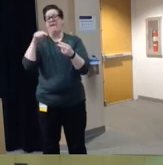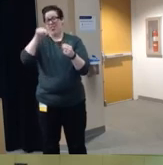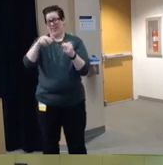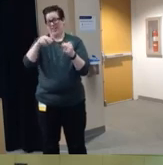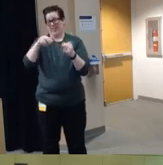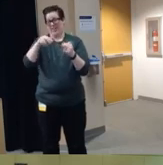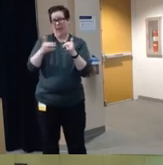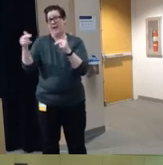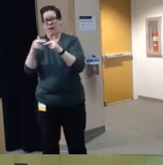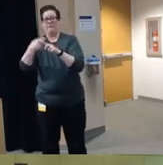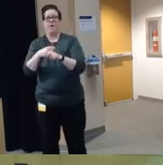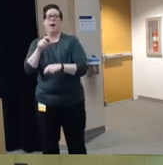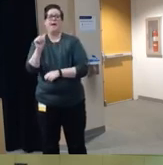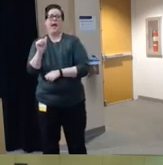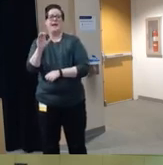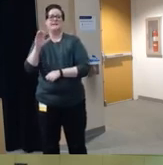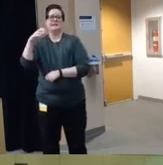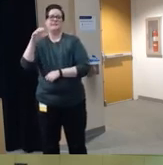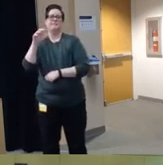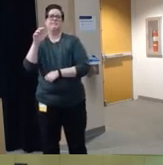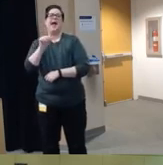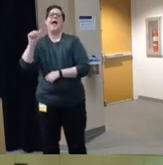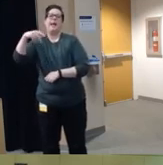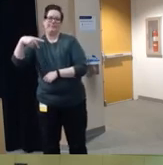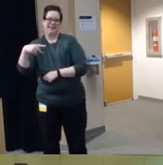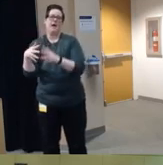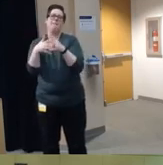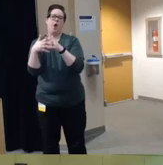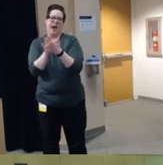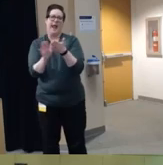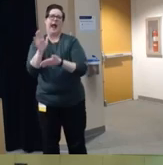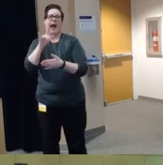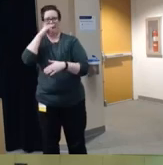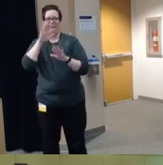the American Academy of Pediatrics recent uh technical report on firearm related injuries